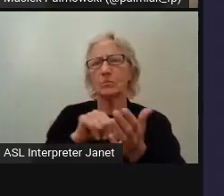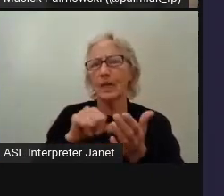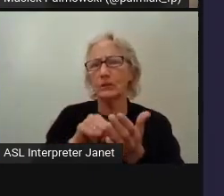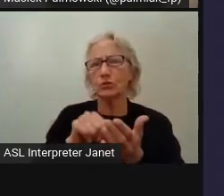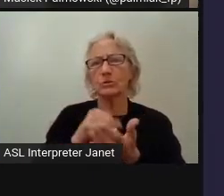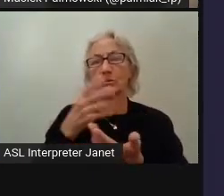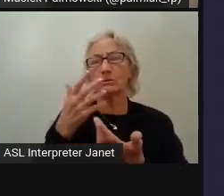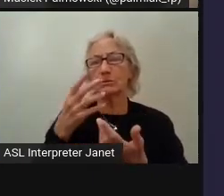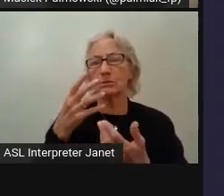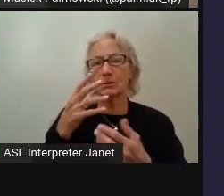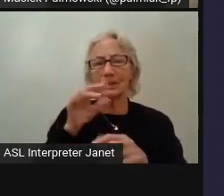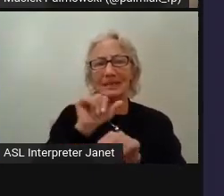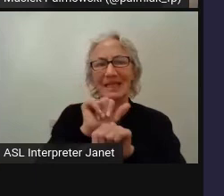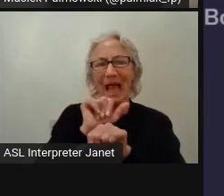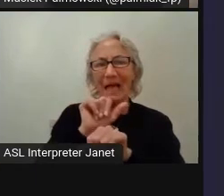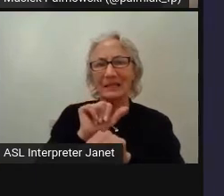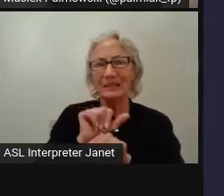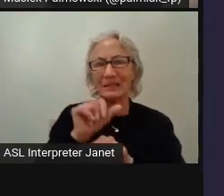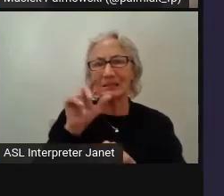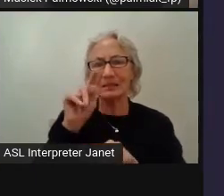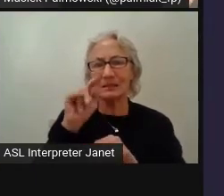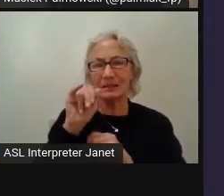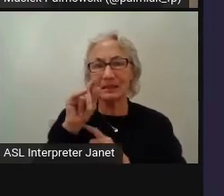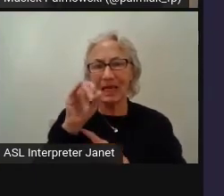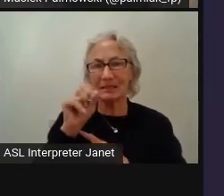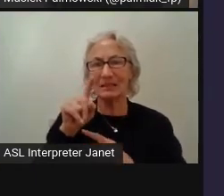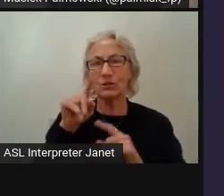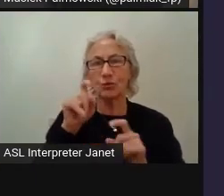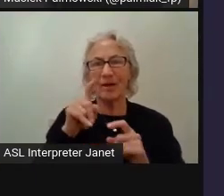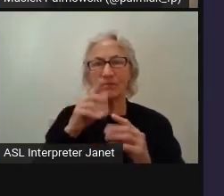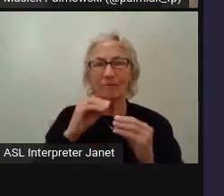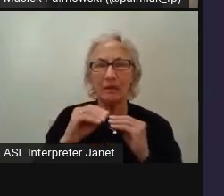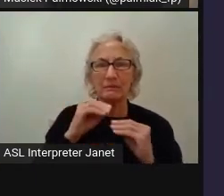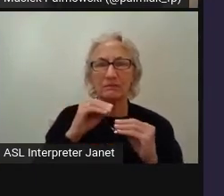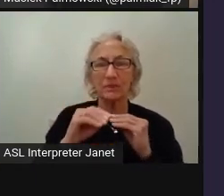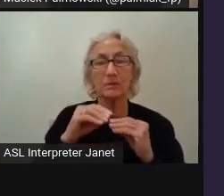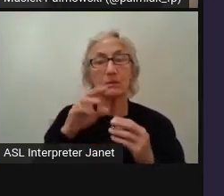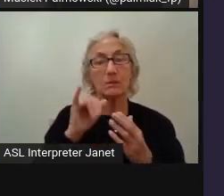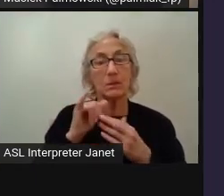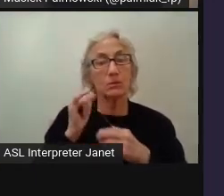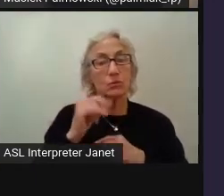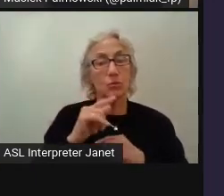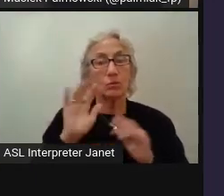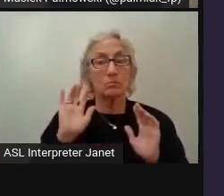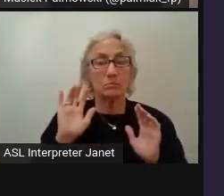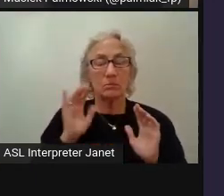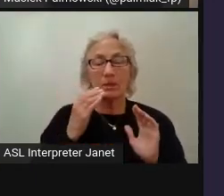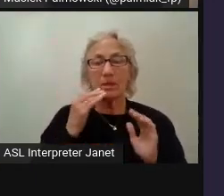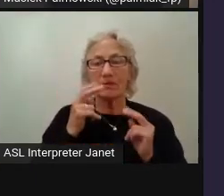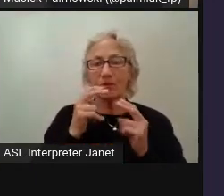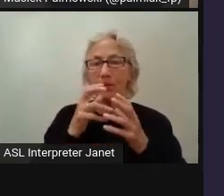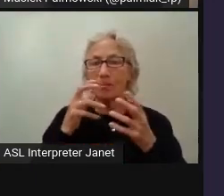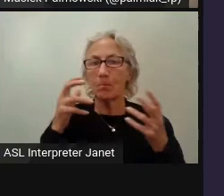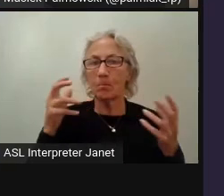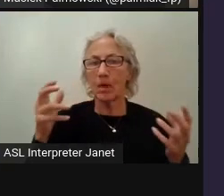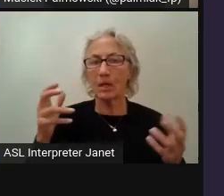we have to fix it. Okay, so that's it. Thank you very much for having me.